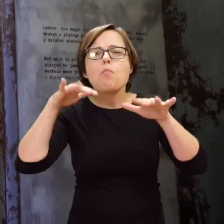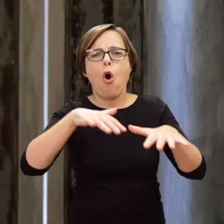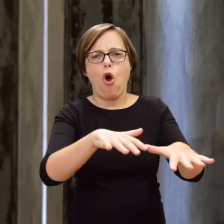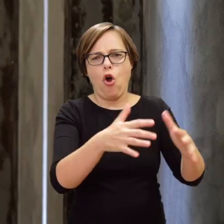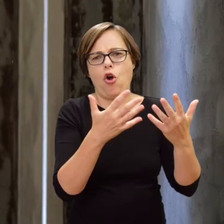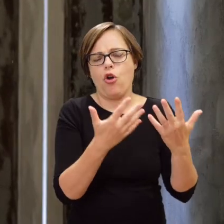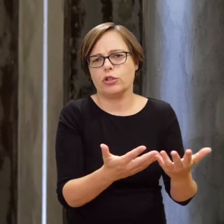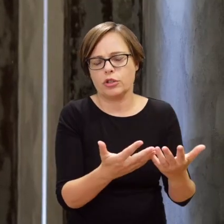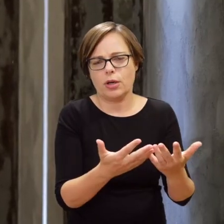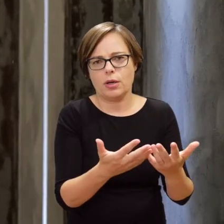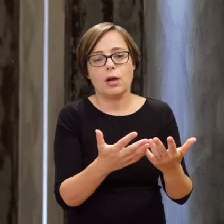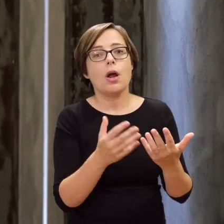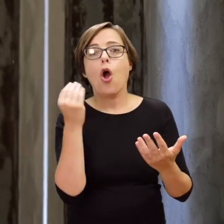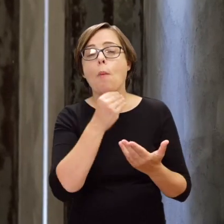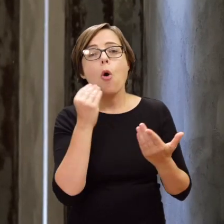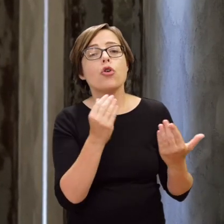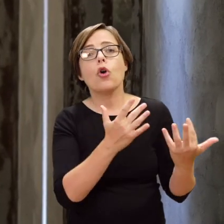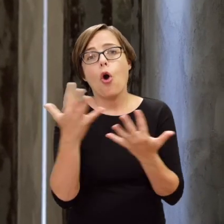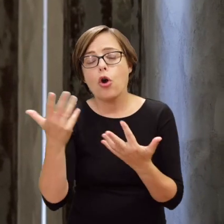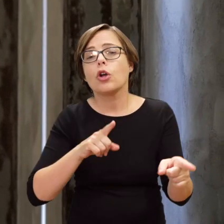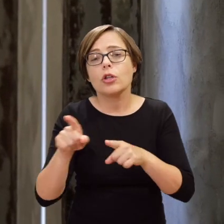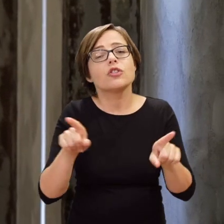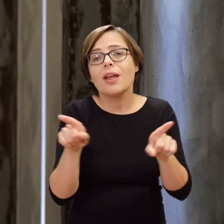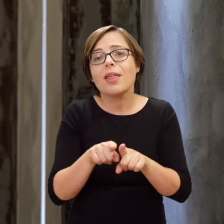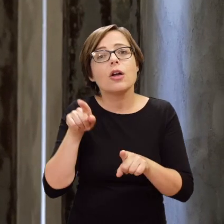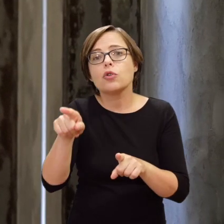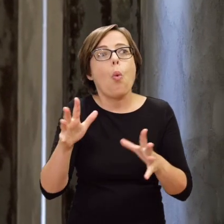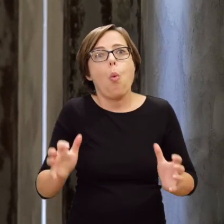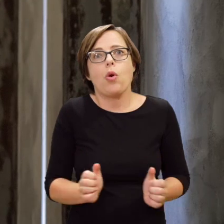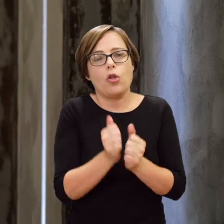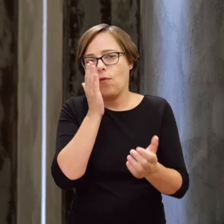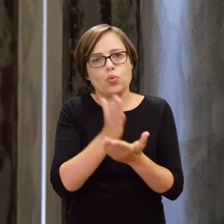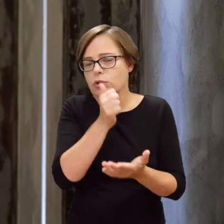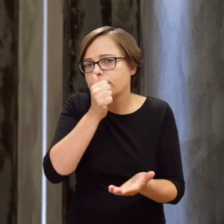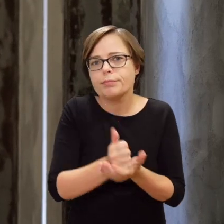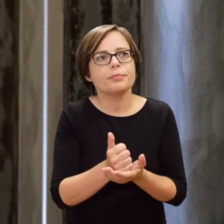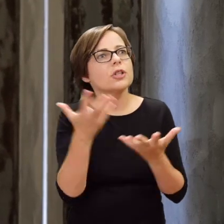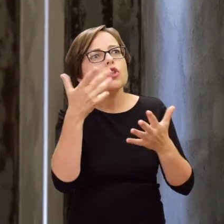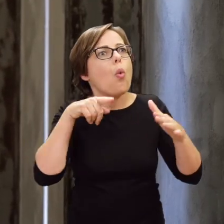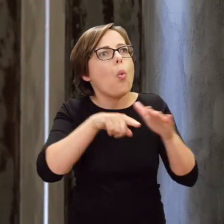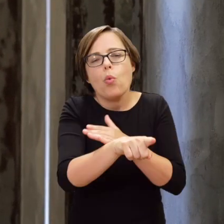This sea of fire also means that there is simply no chance of rescue for them. No way out.